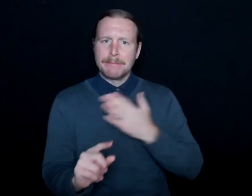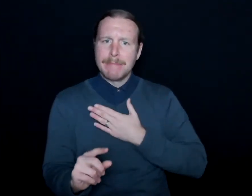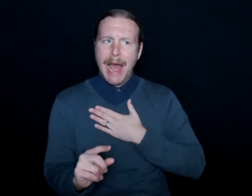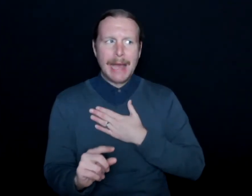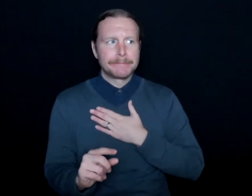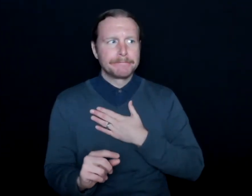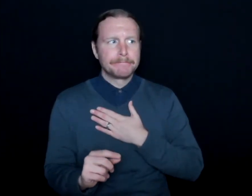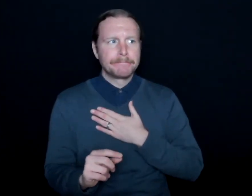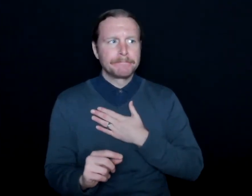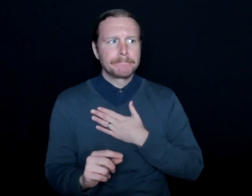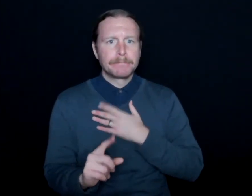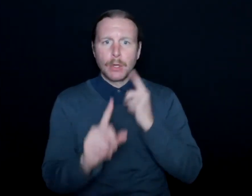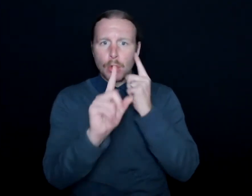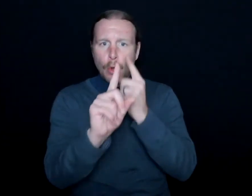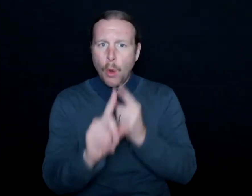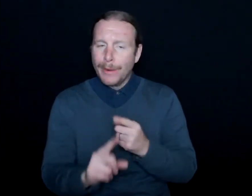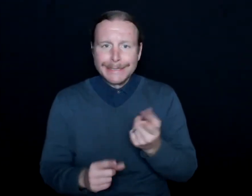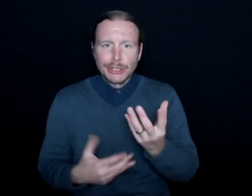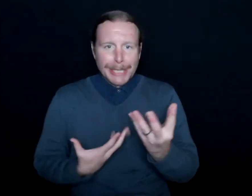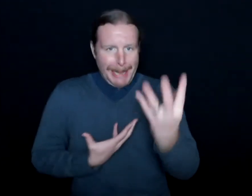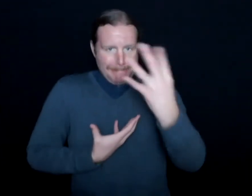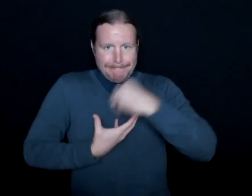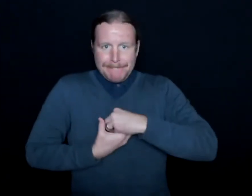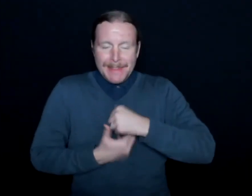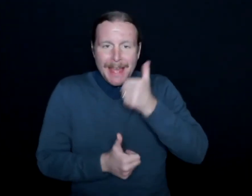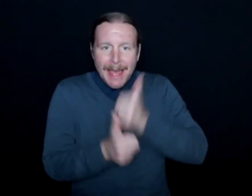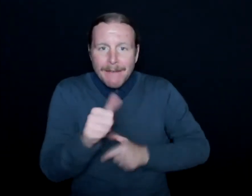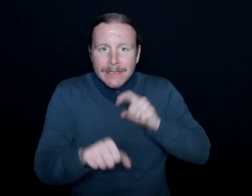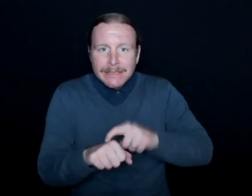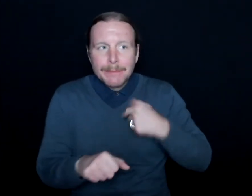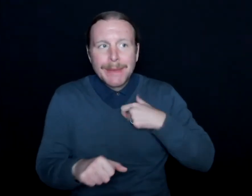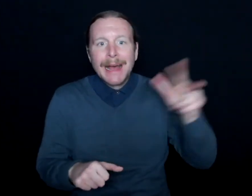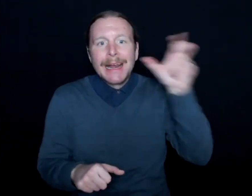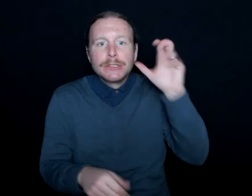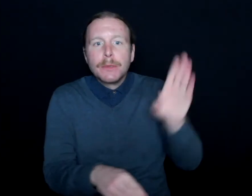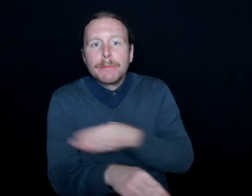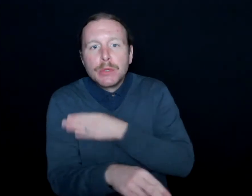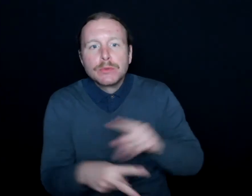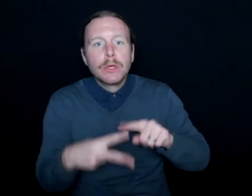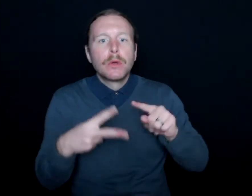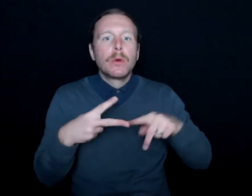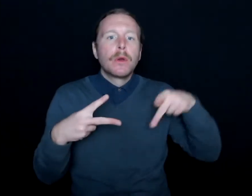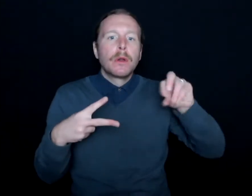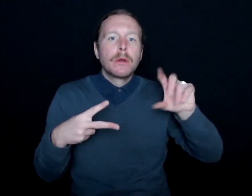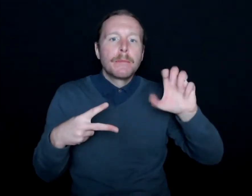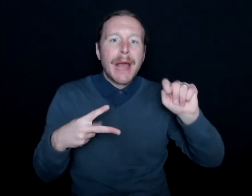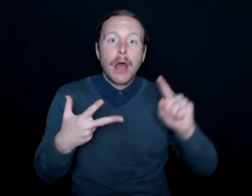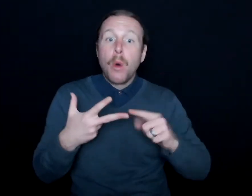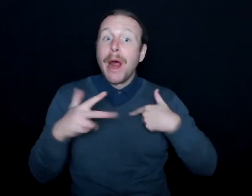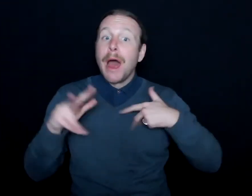it's sort of embedded in me. Every time I listen to music or a podcast, or I walk around,